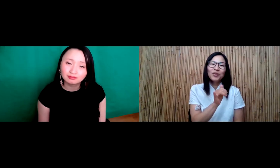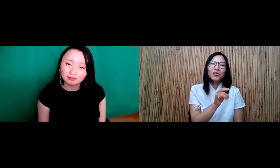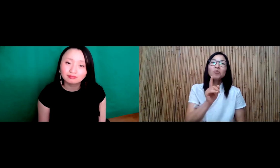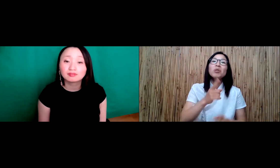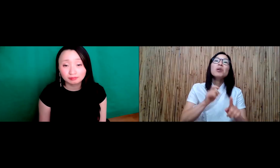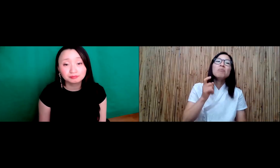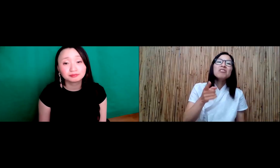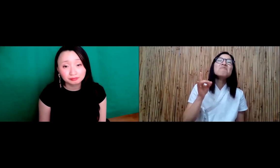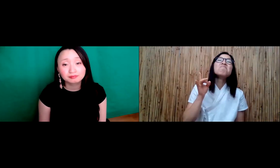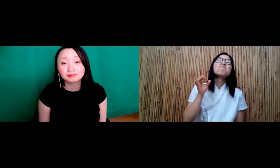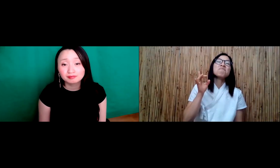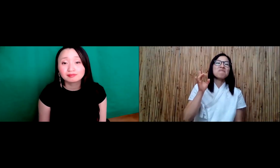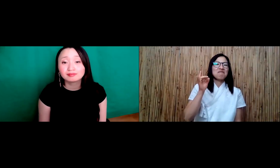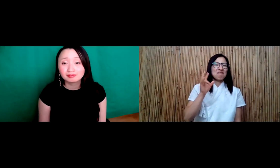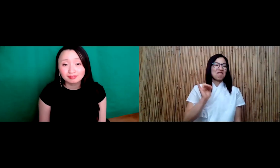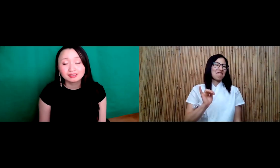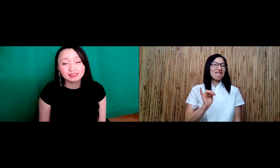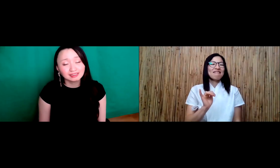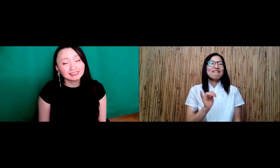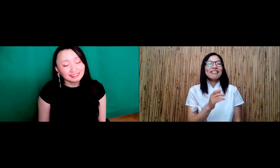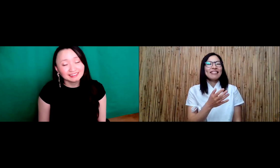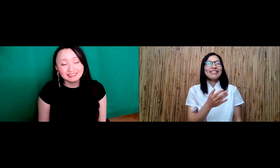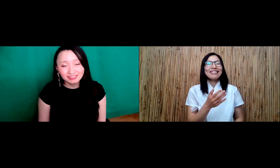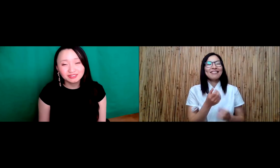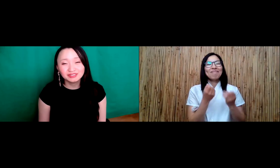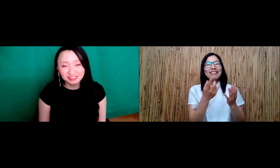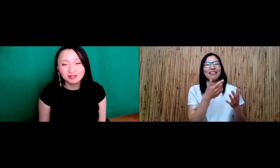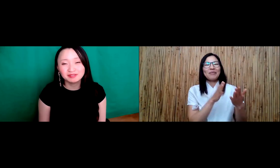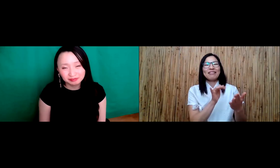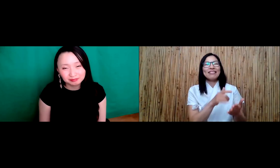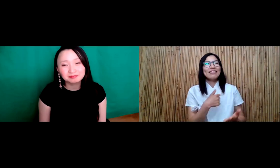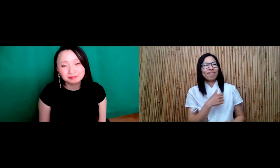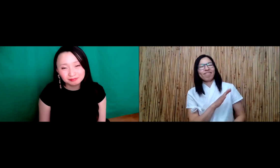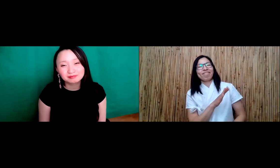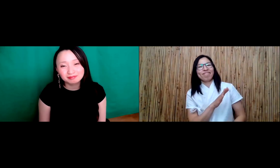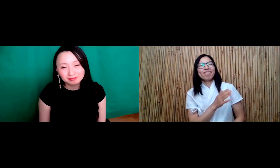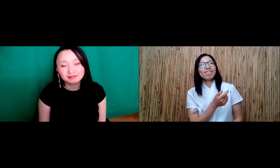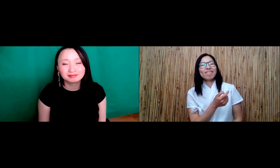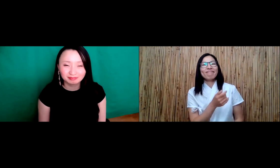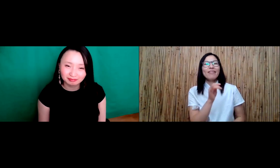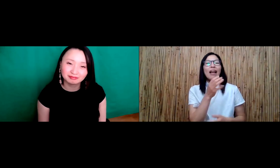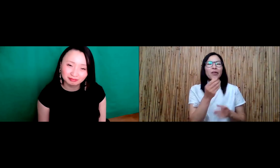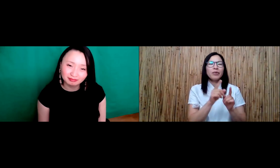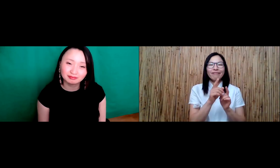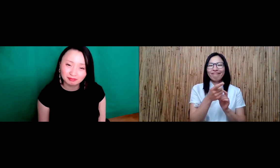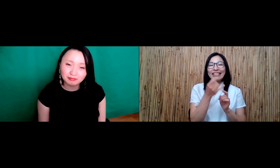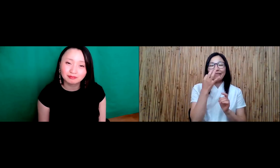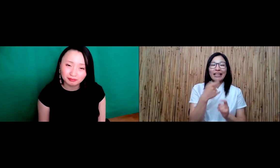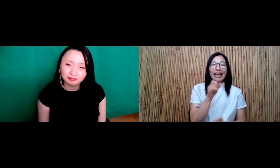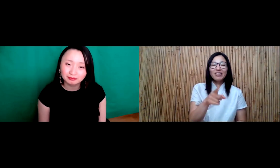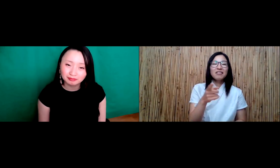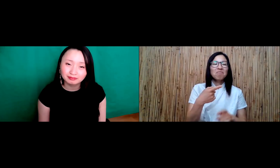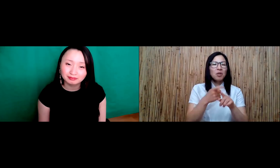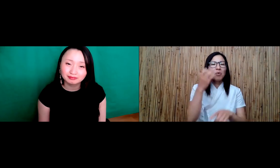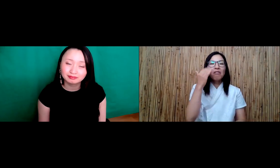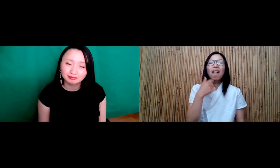approach that, but there's there's attitude to that I've had to come up against.